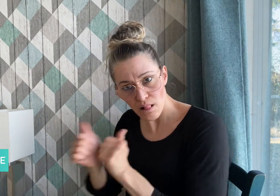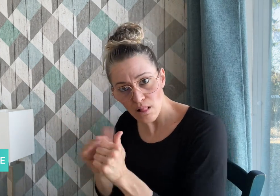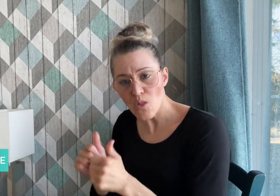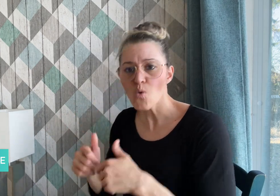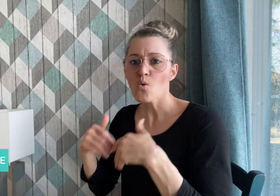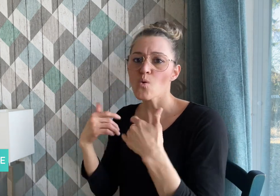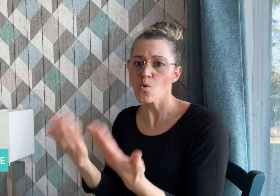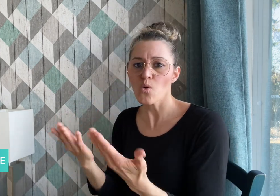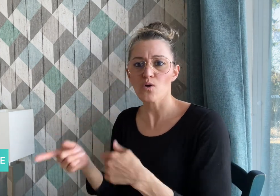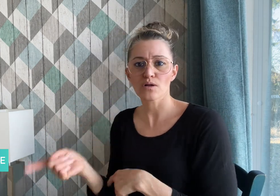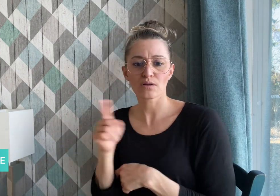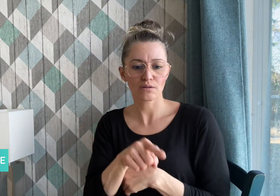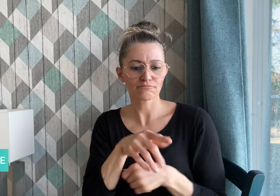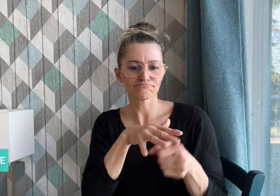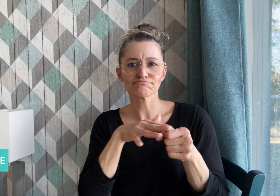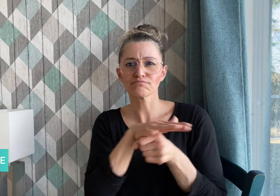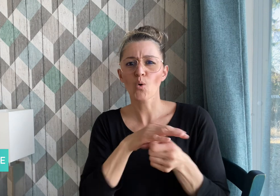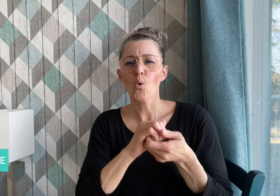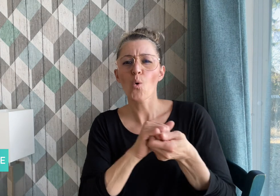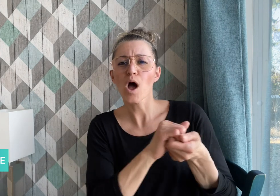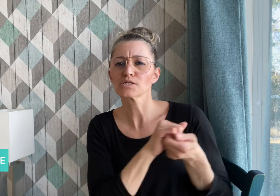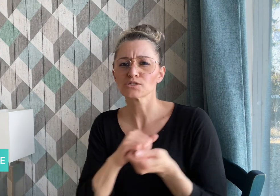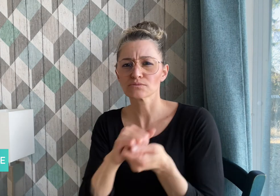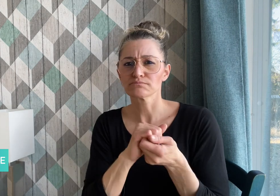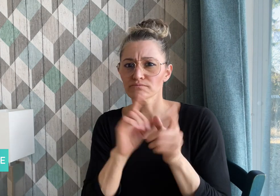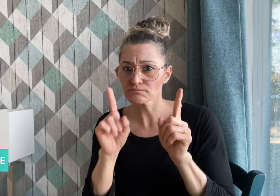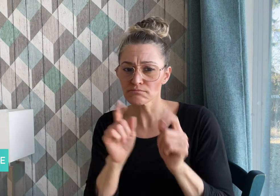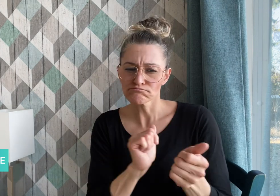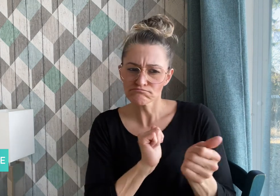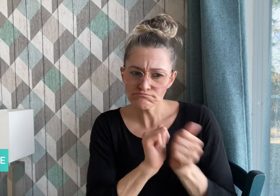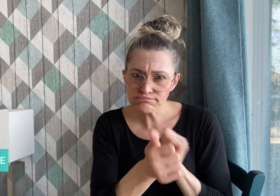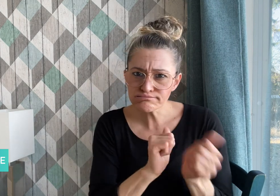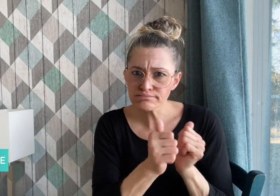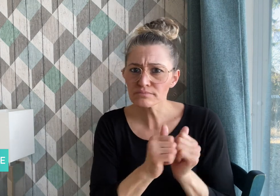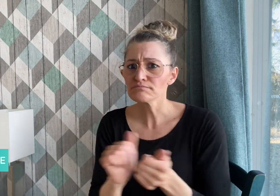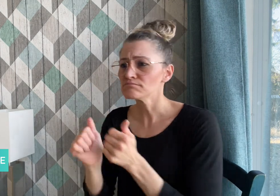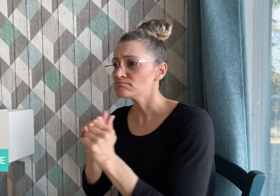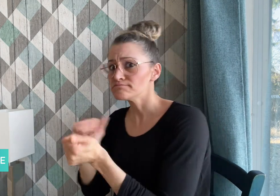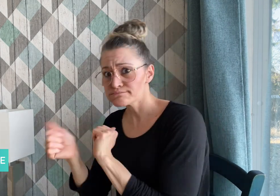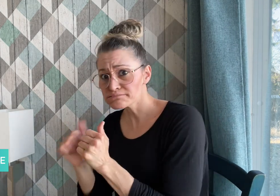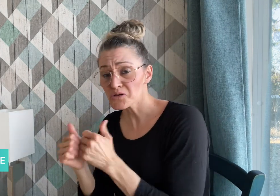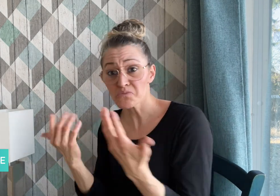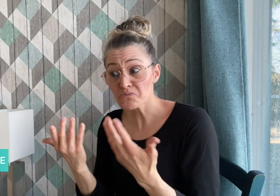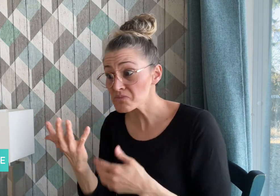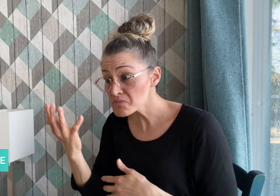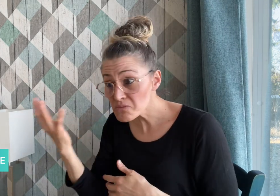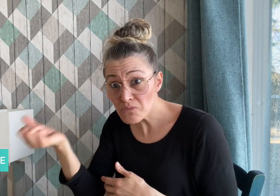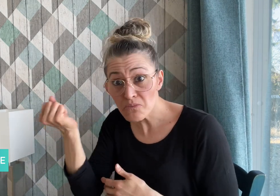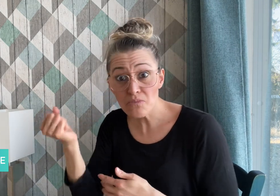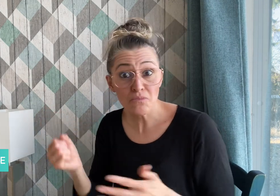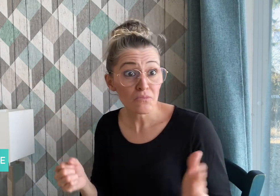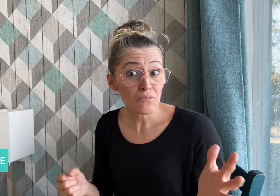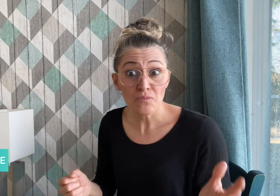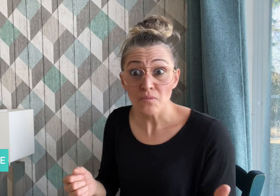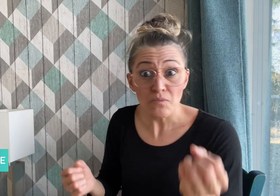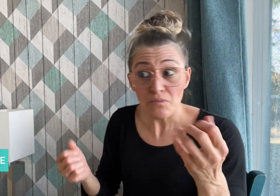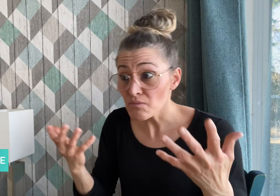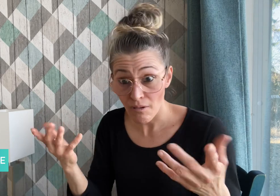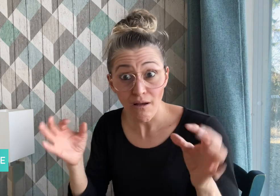organization first, and then the winners get the